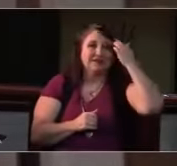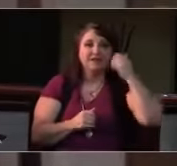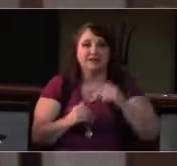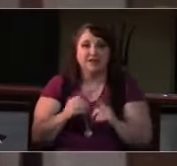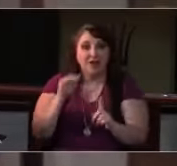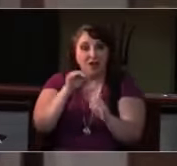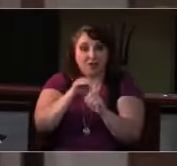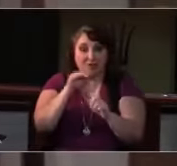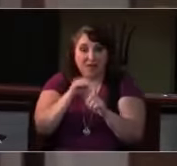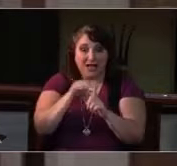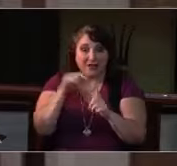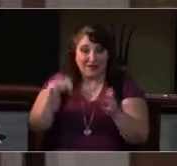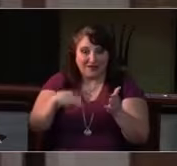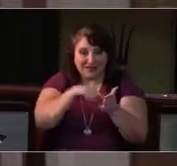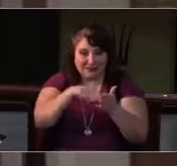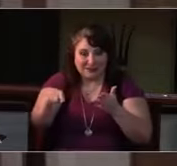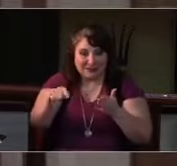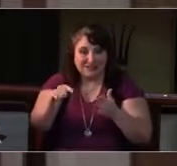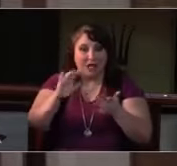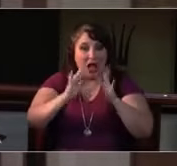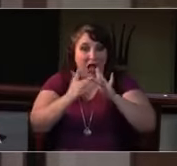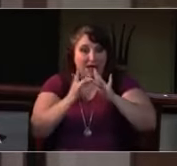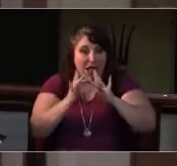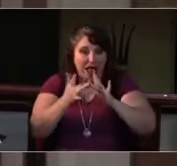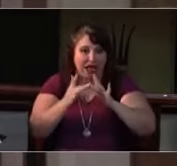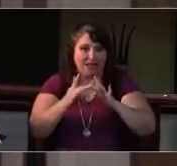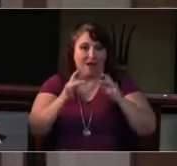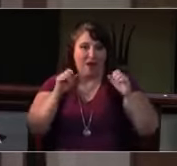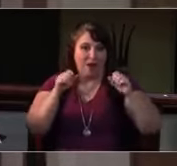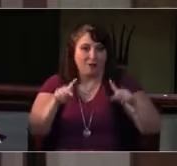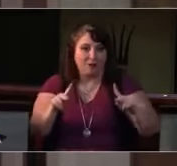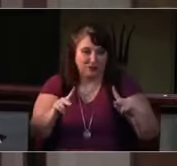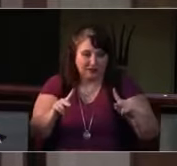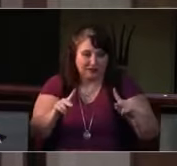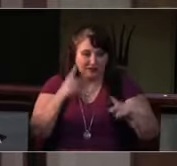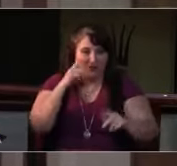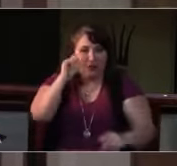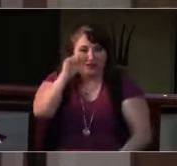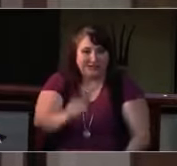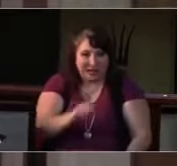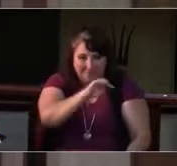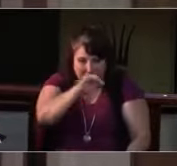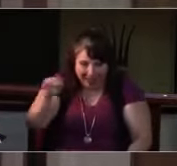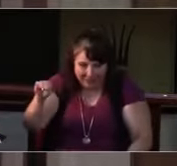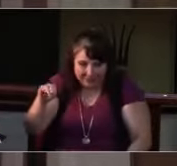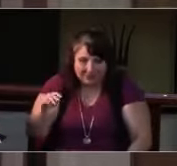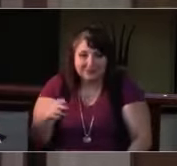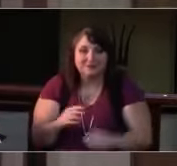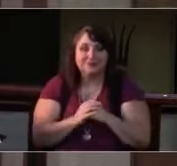Peace be with you. And we'll go like this. Send some love to... peace and love to you